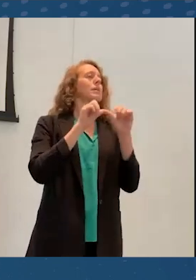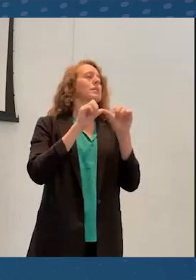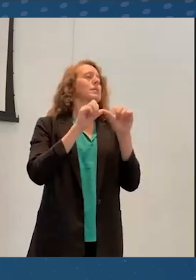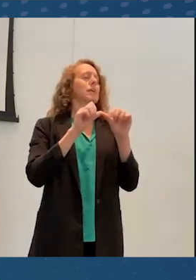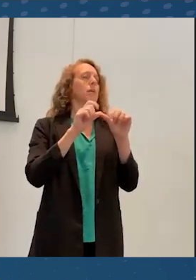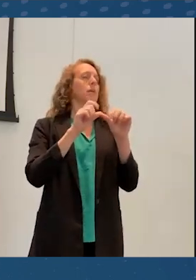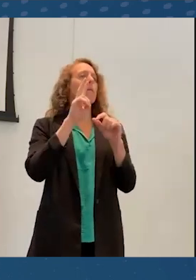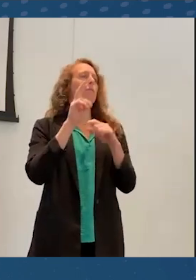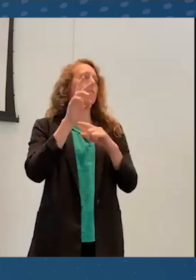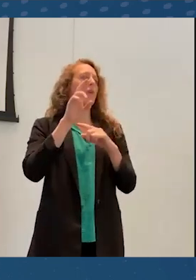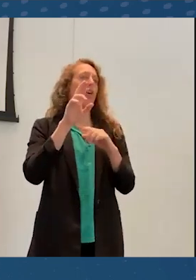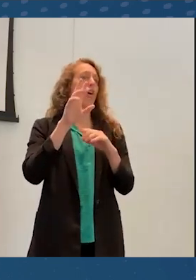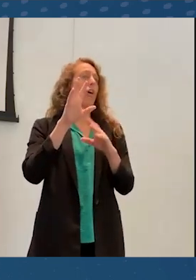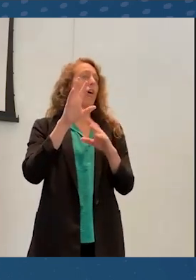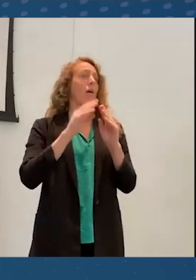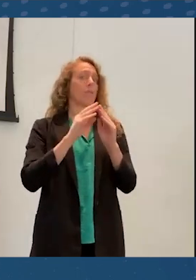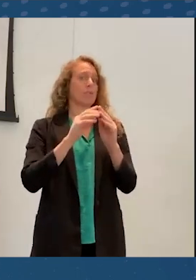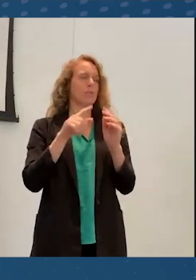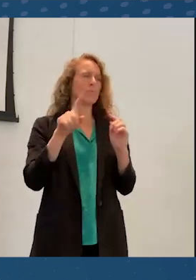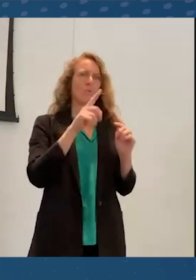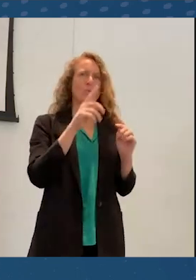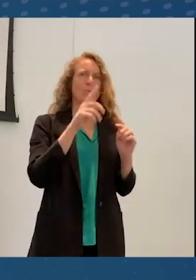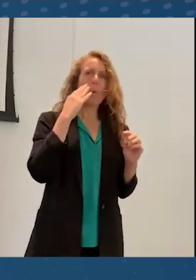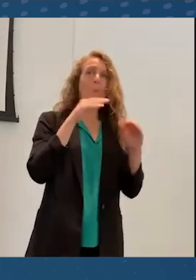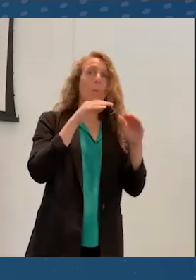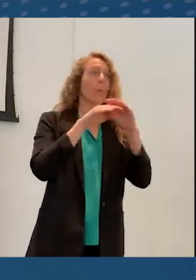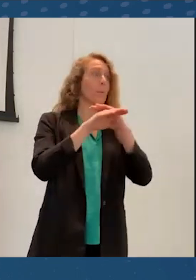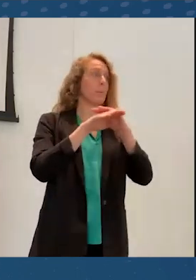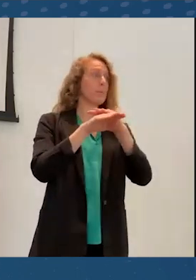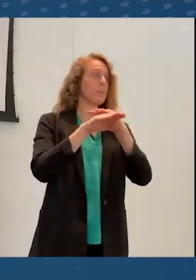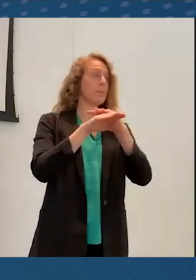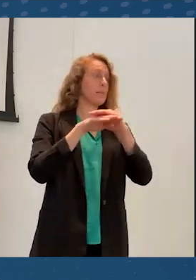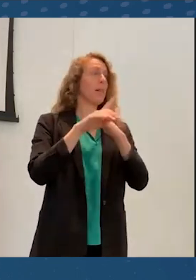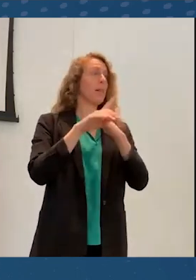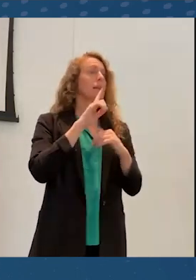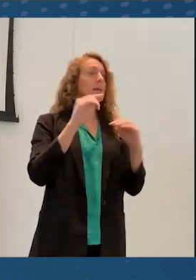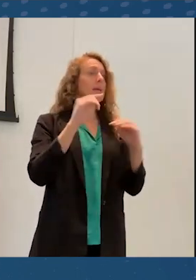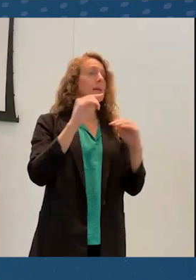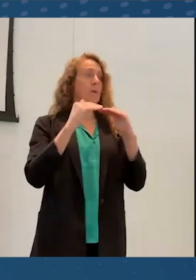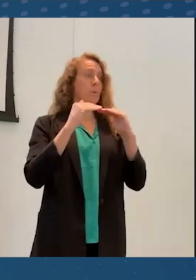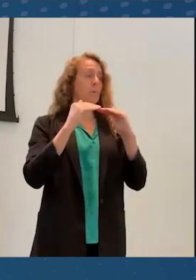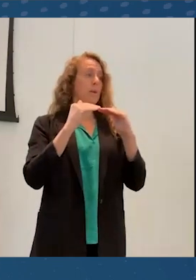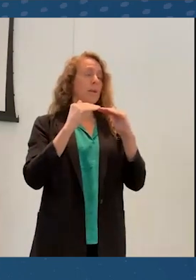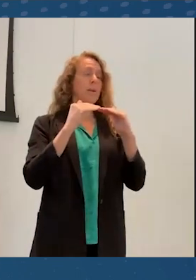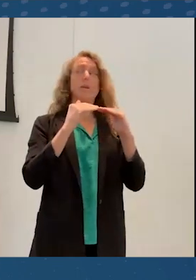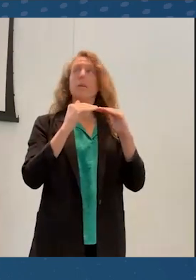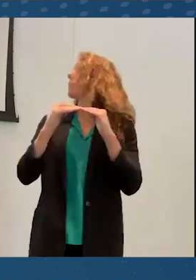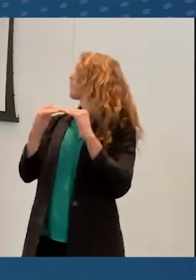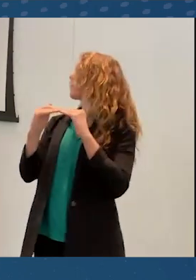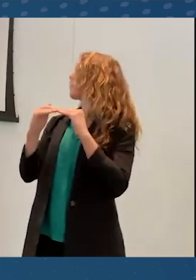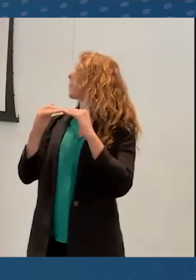Of course, we know accessibility is equity component.